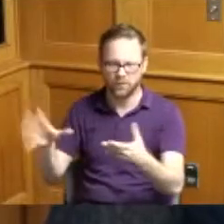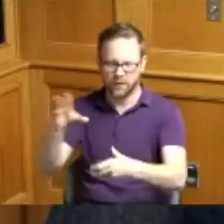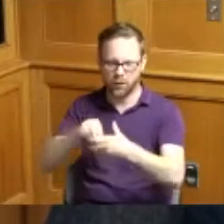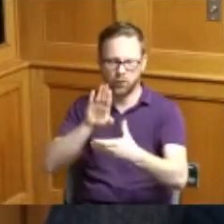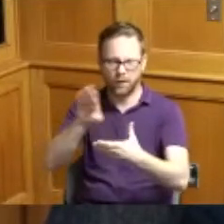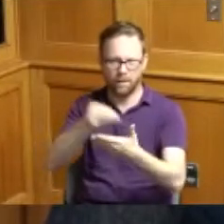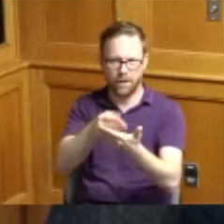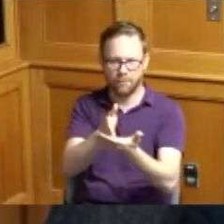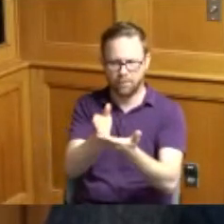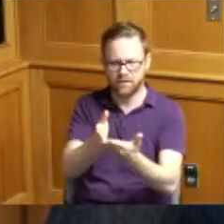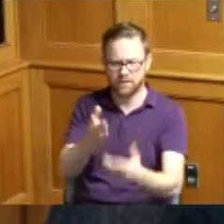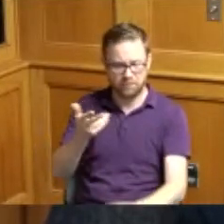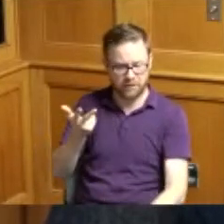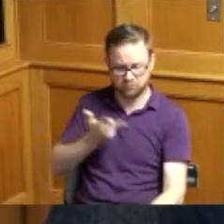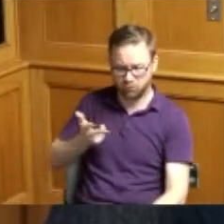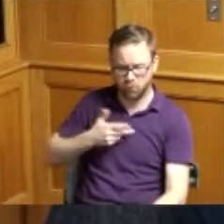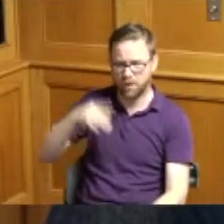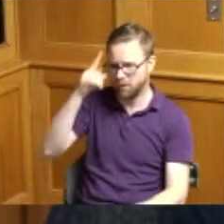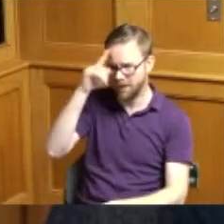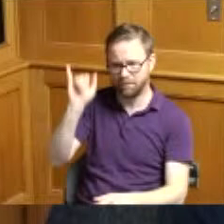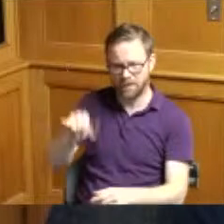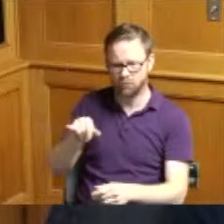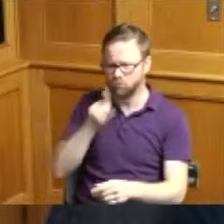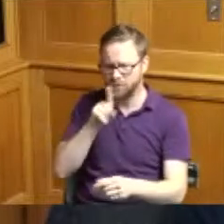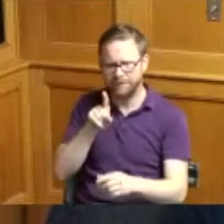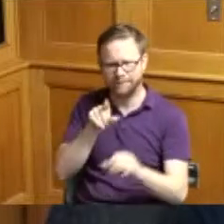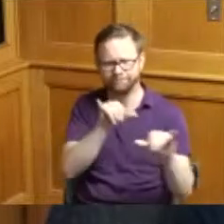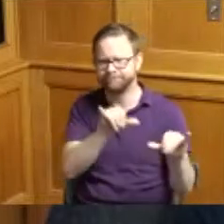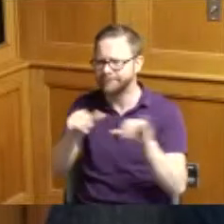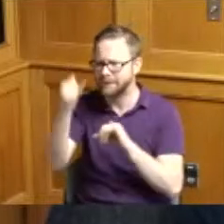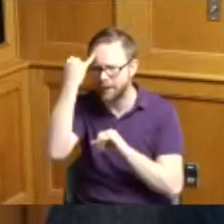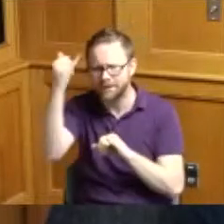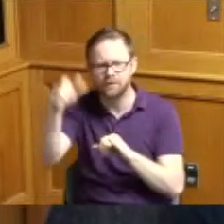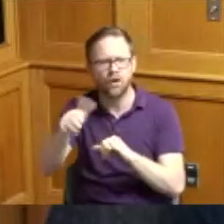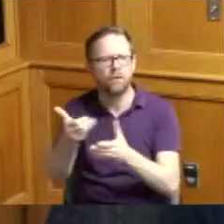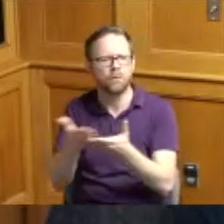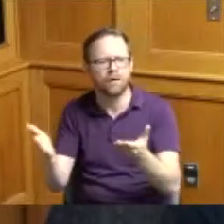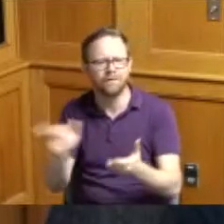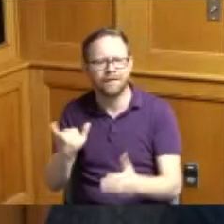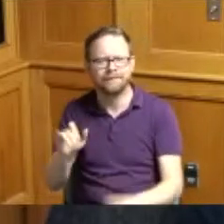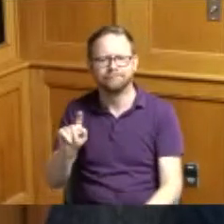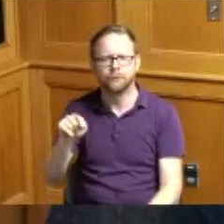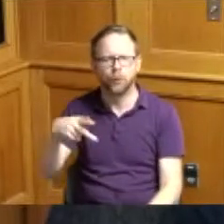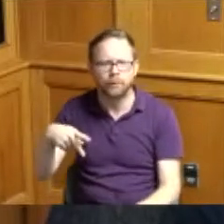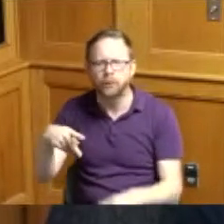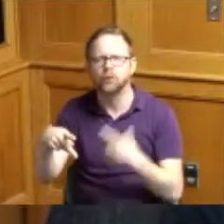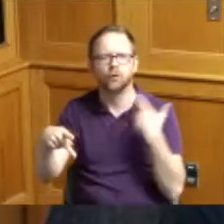view this as similar to any other kind of product like toilet paper where we simply build those